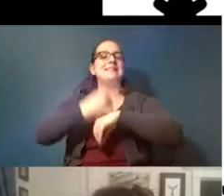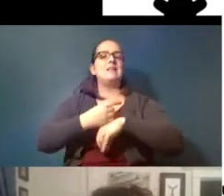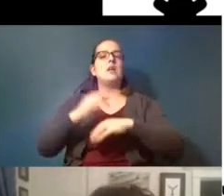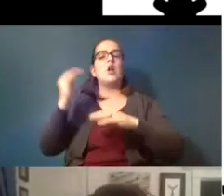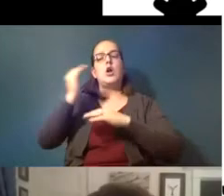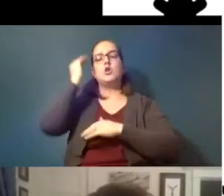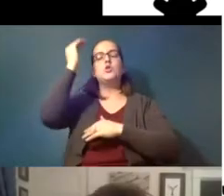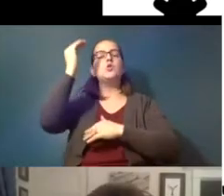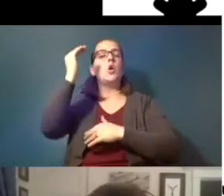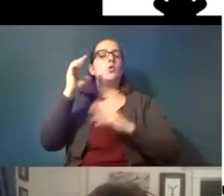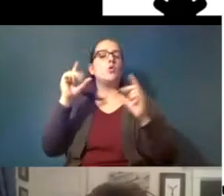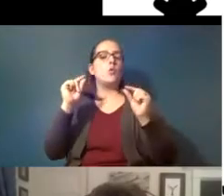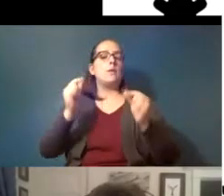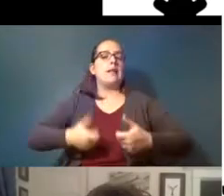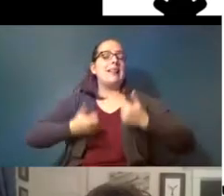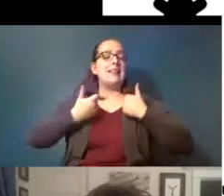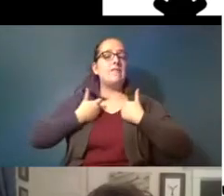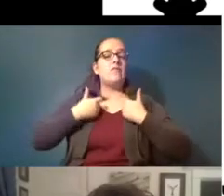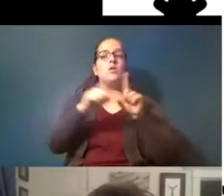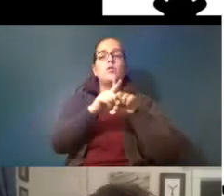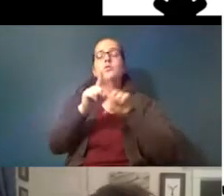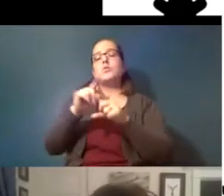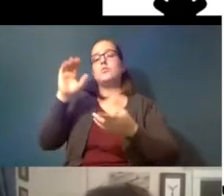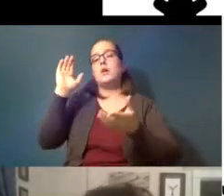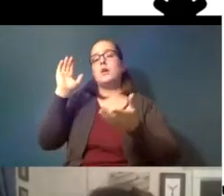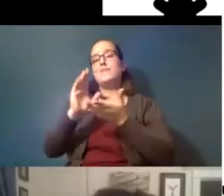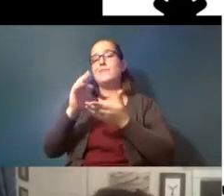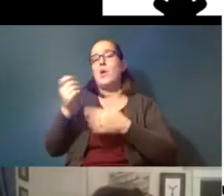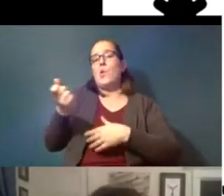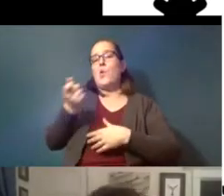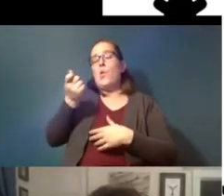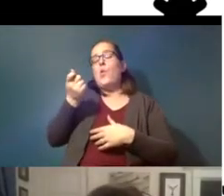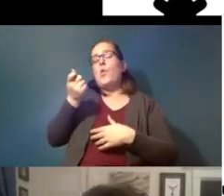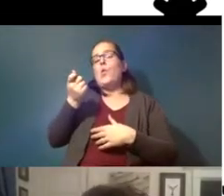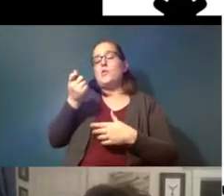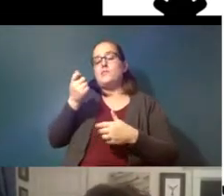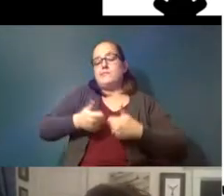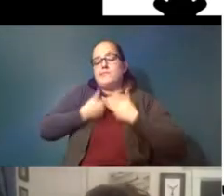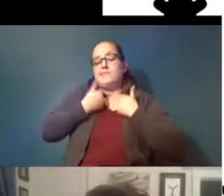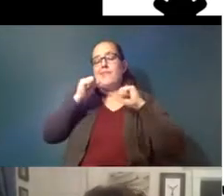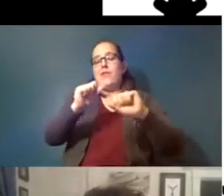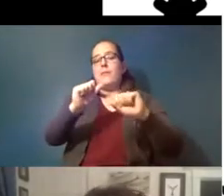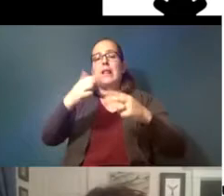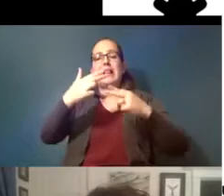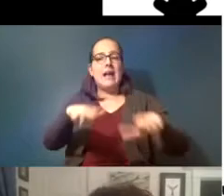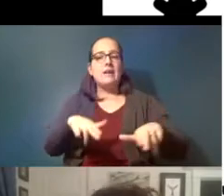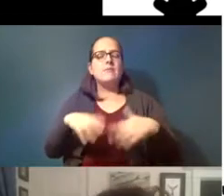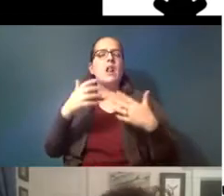the number of days the crab held viable eggs and so a lot of these effects they aren't i mean one